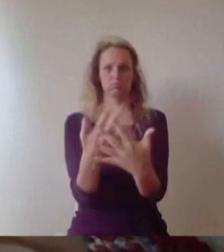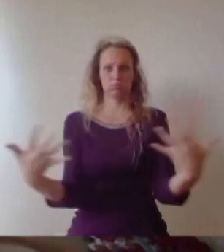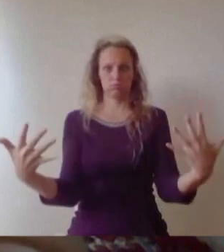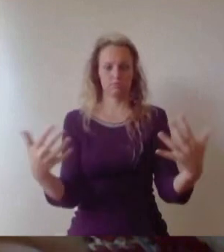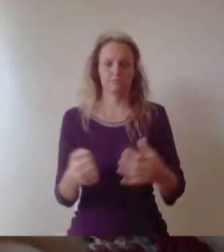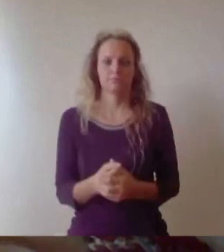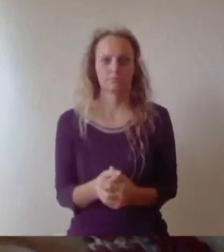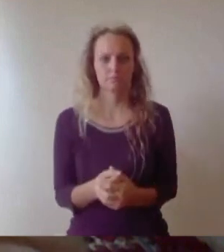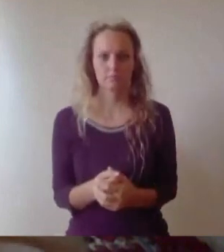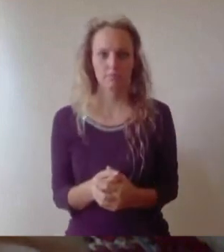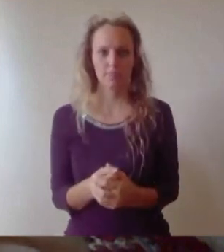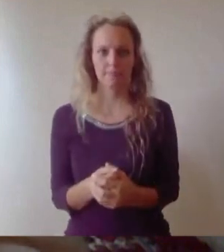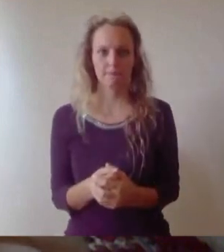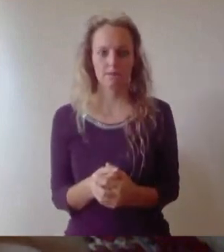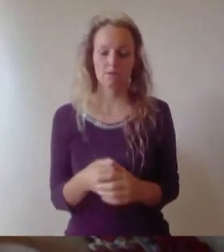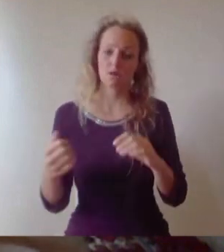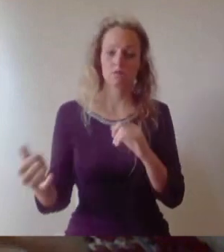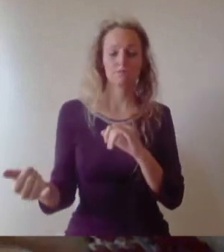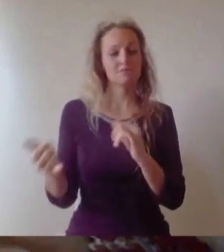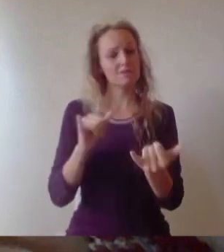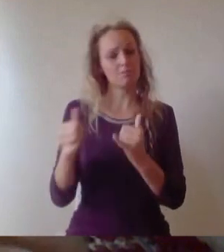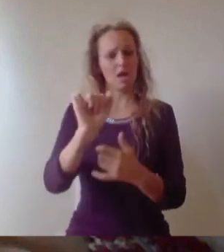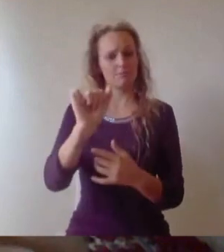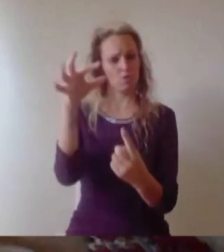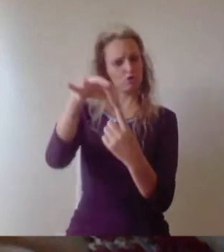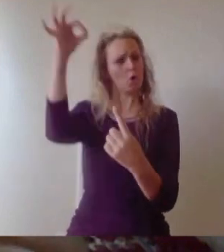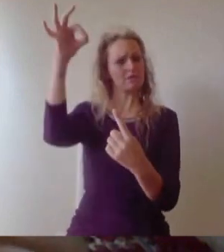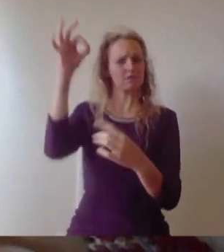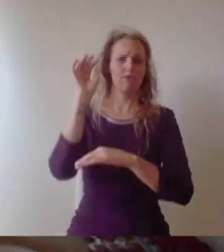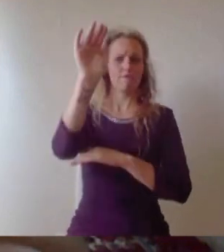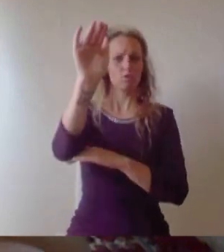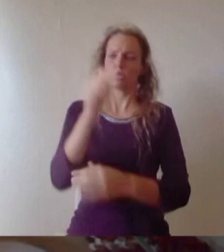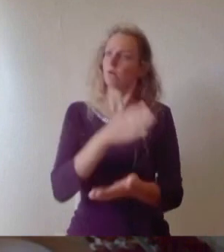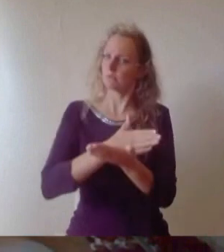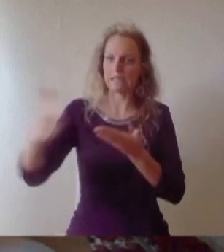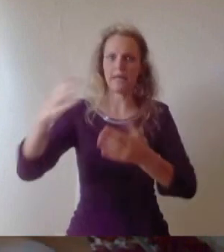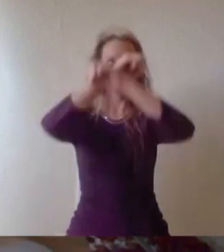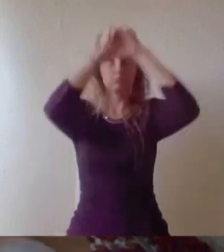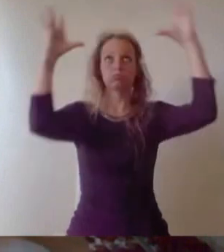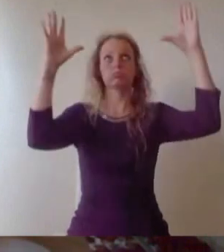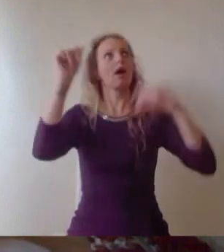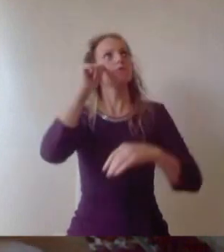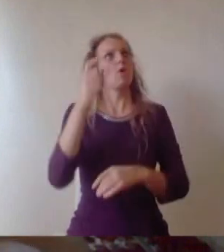you should make will be clear and straightforward and won't require much consideration, but you're likely to face other choices